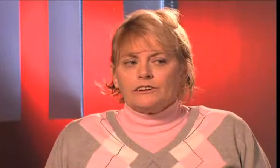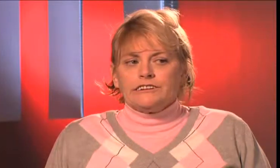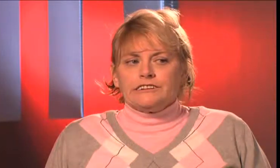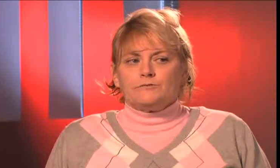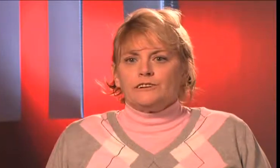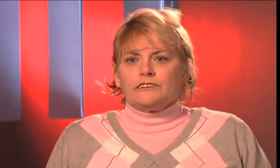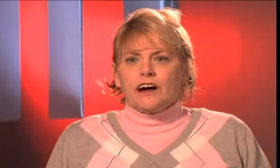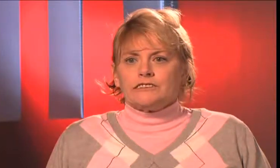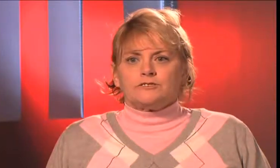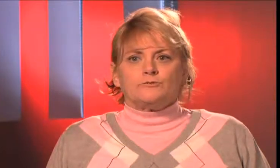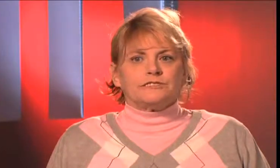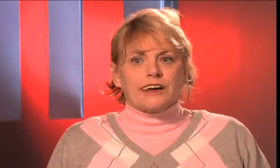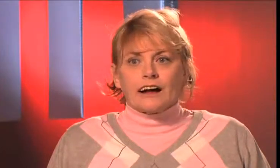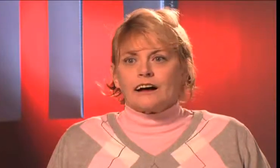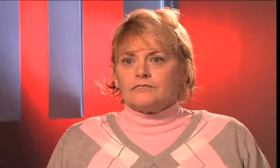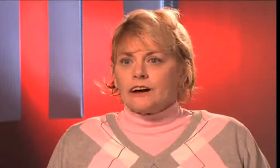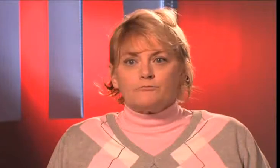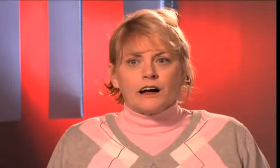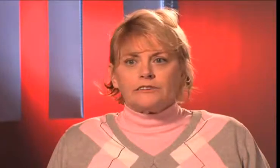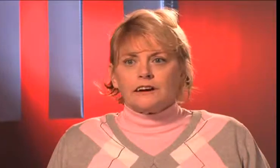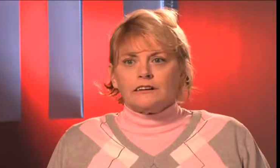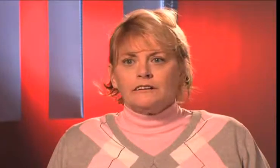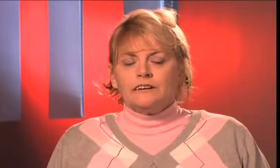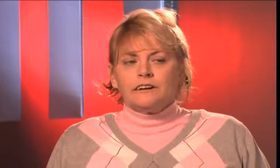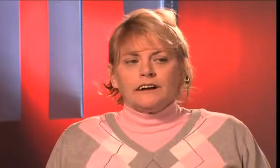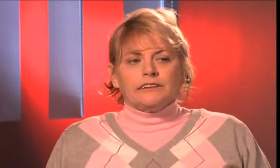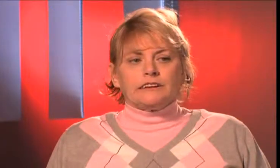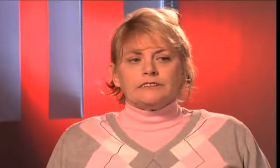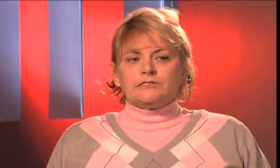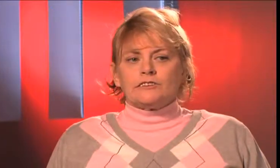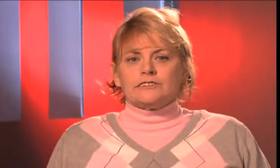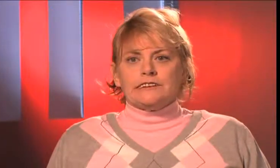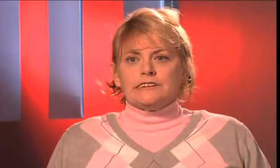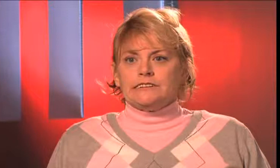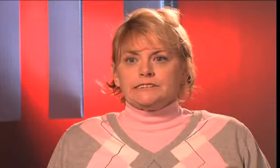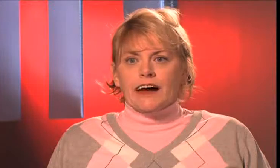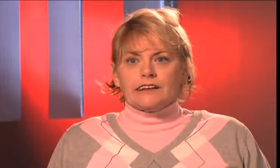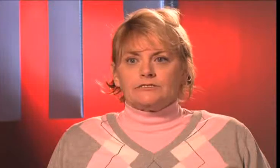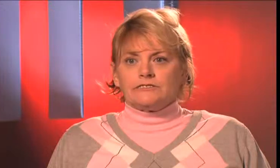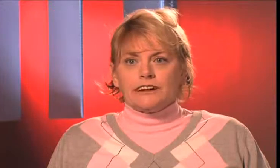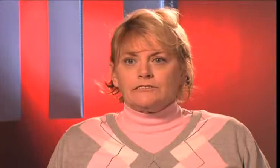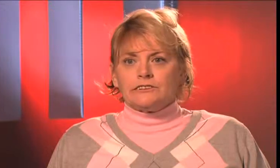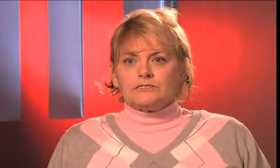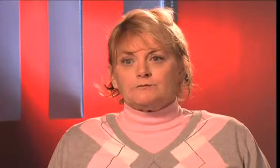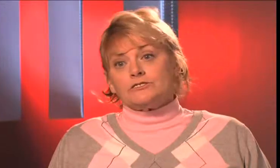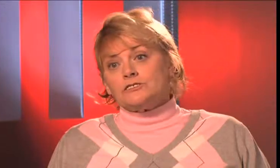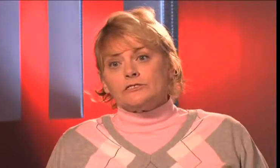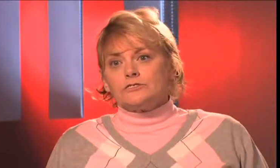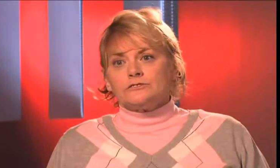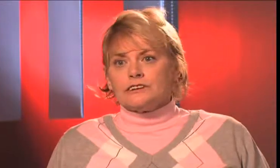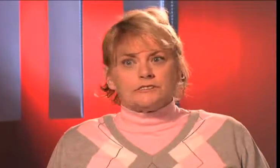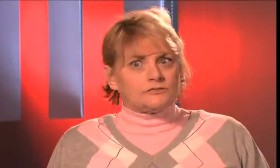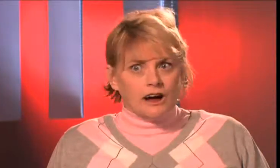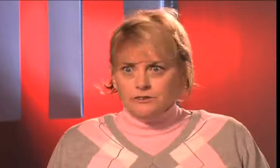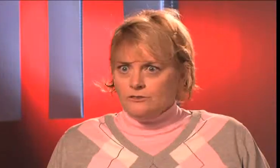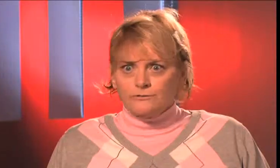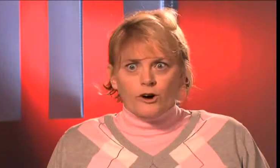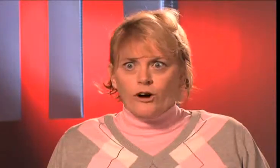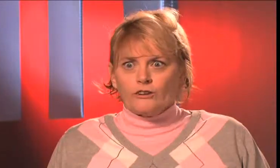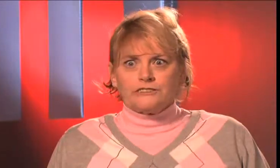I REALLY DIDN'T REALIZE THAT THERE WAS THAT KIND OF HELP OUT THERE, AND THEN I STARTED SEEING THESE ADS ON TELEVISION ABOUT SHELTERS AND, "IT'S NOT YOUR FAULT,"